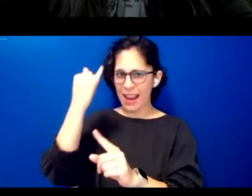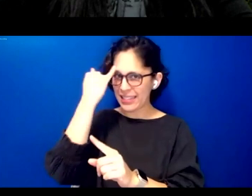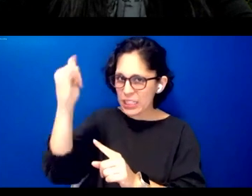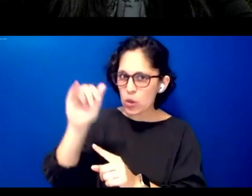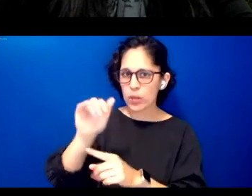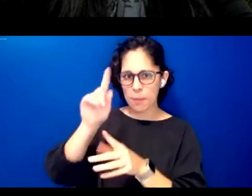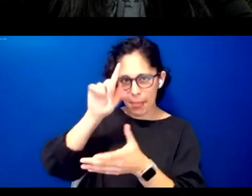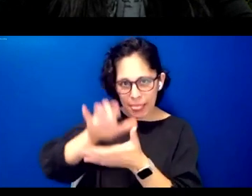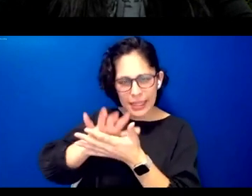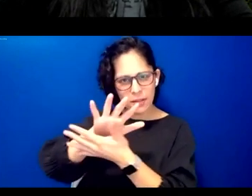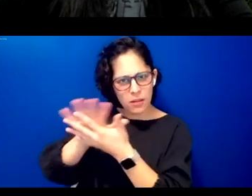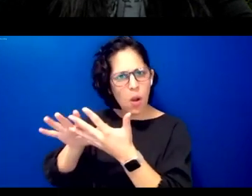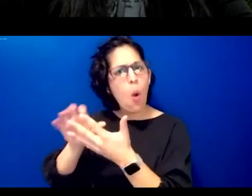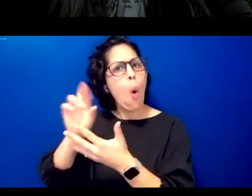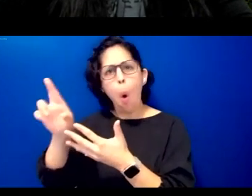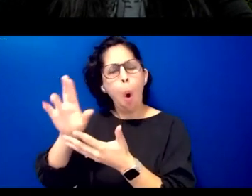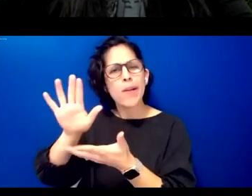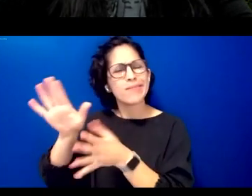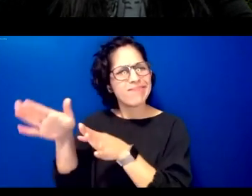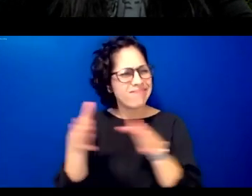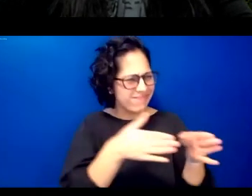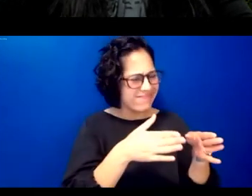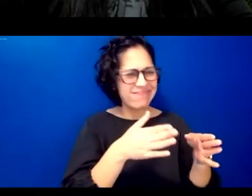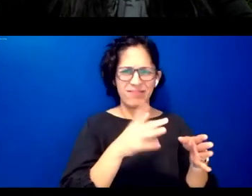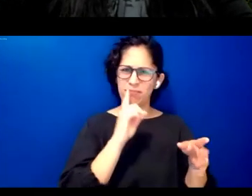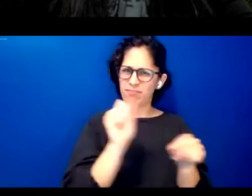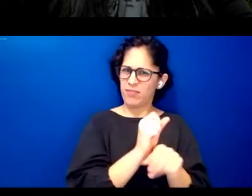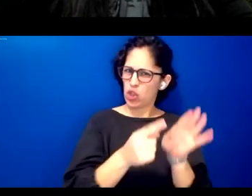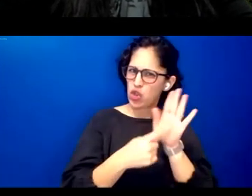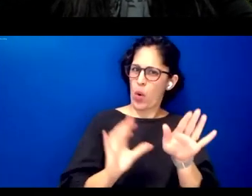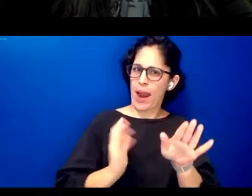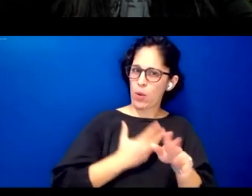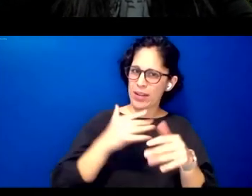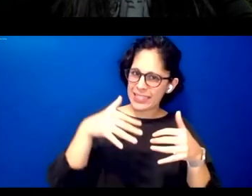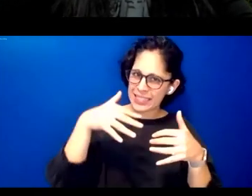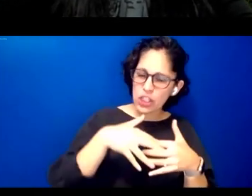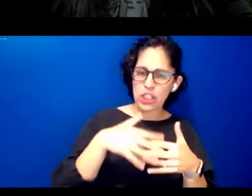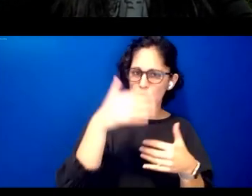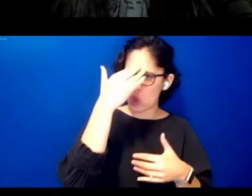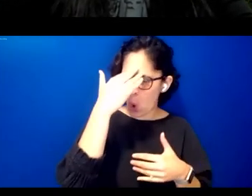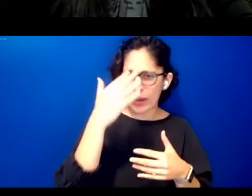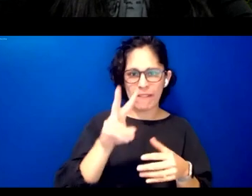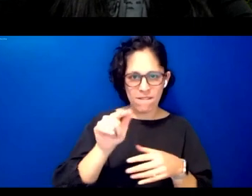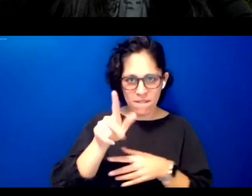indigenous ways of knowing being and doing and dr joshua schwab cortez's research and